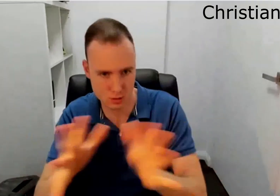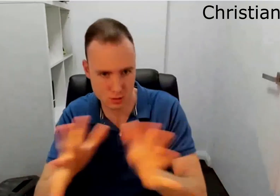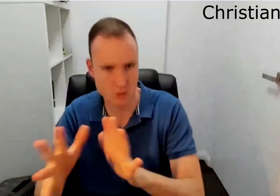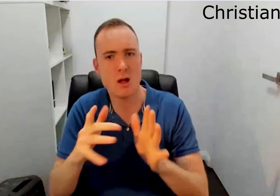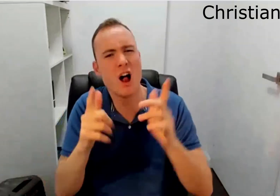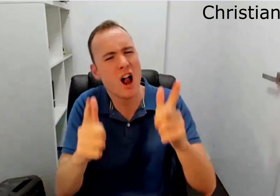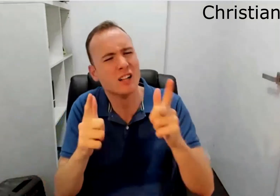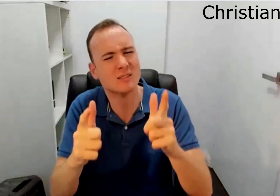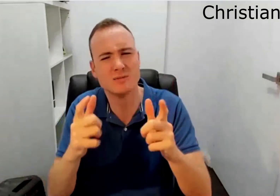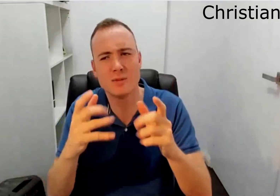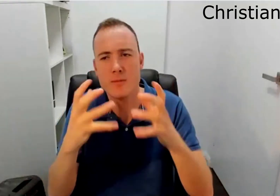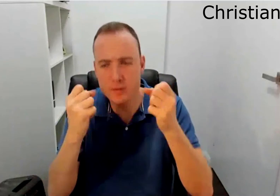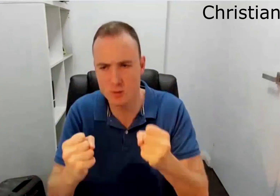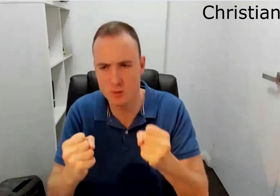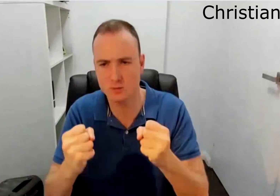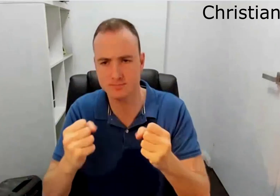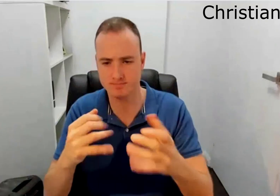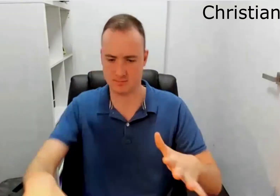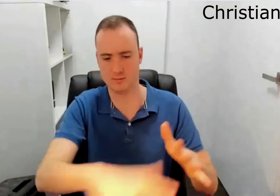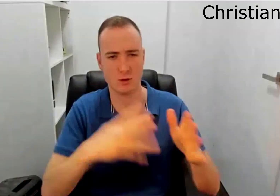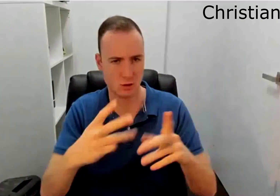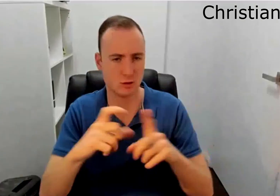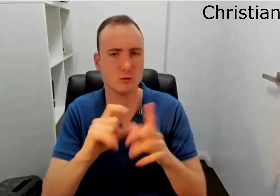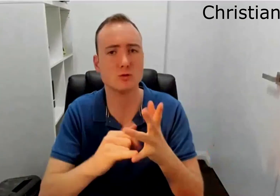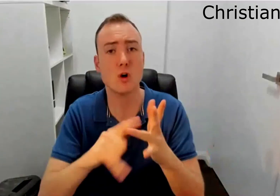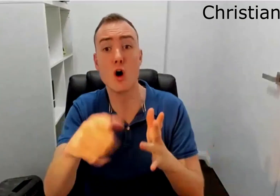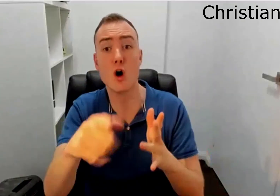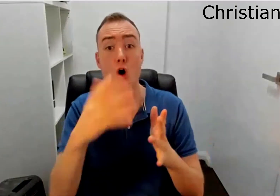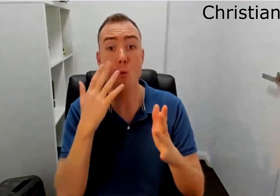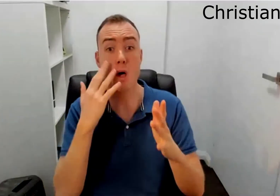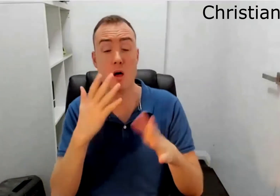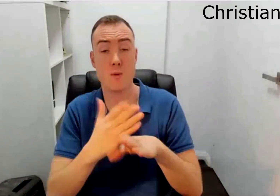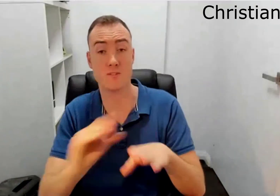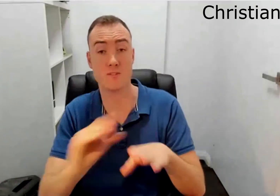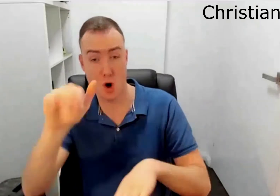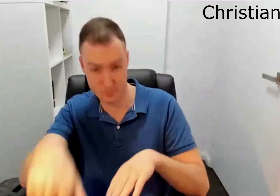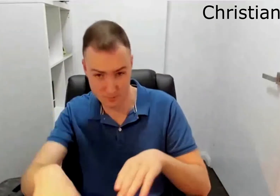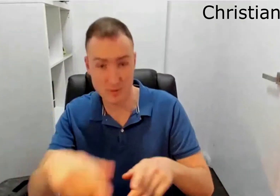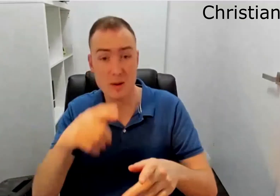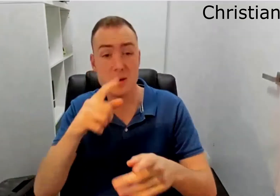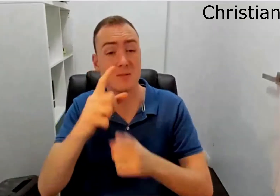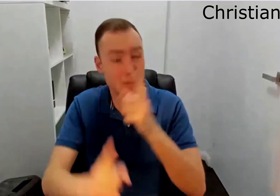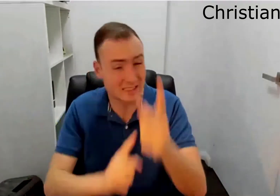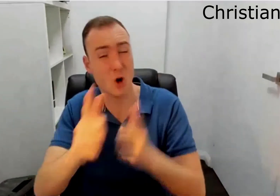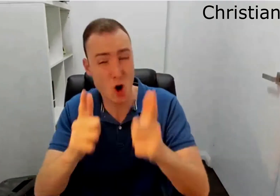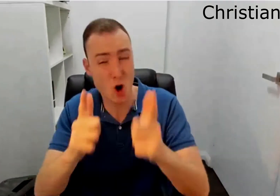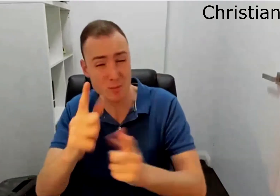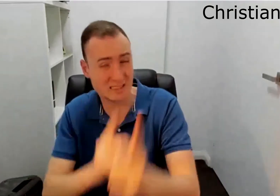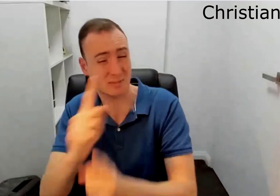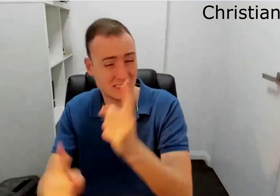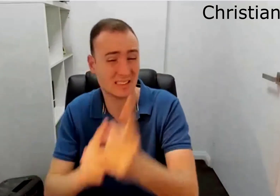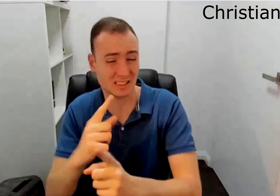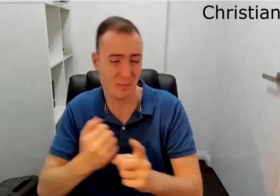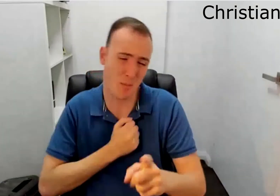So it adds tone So there's a lot of um, 3d space used and when you're working from home